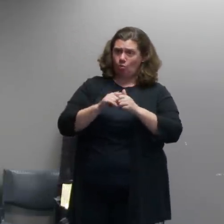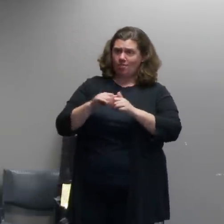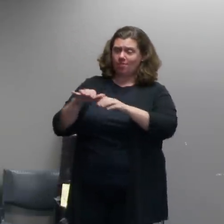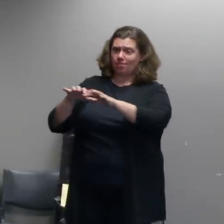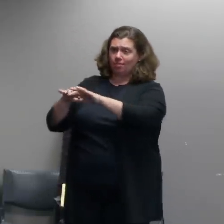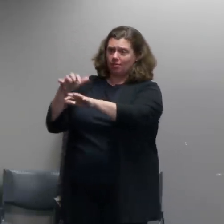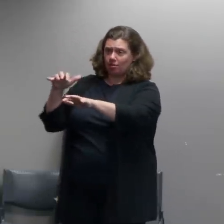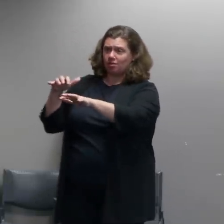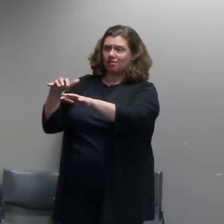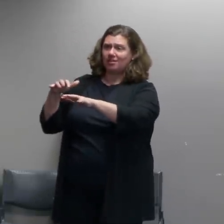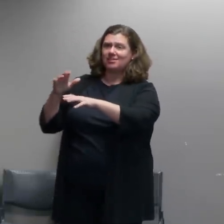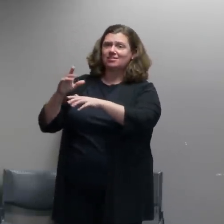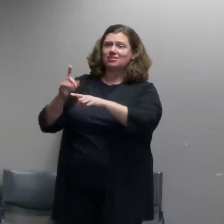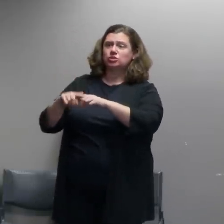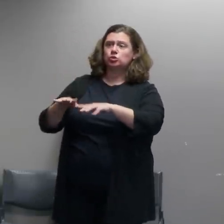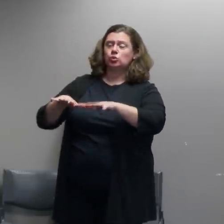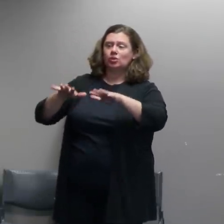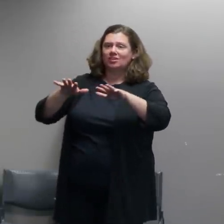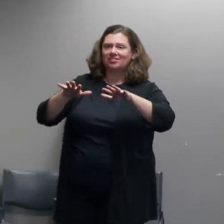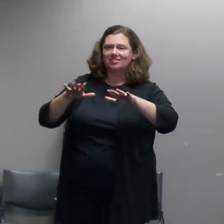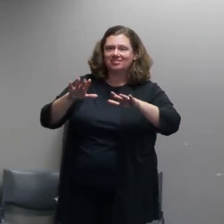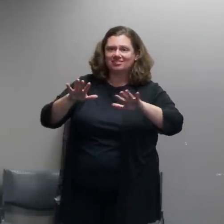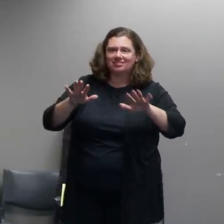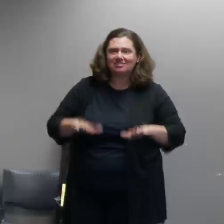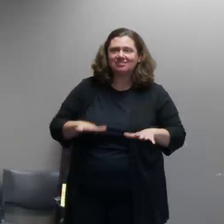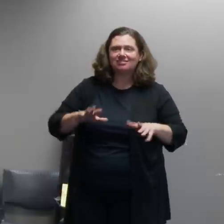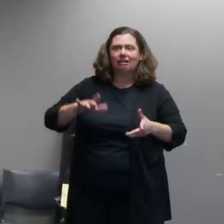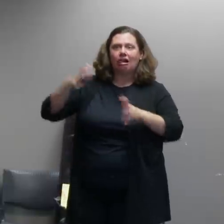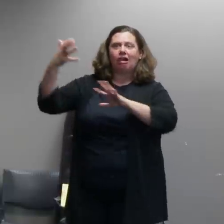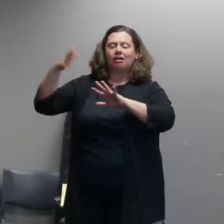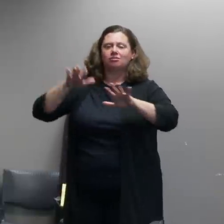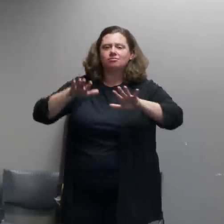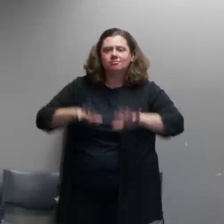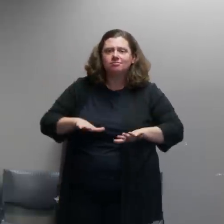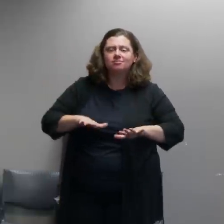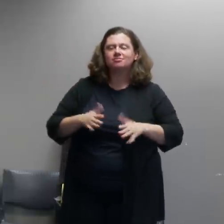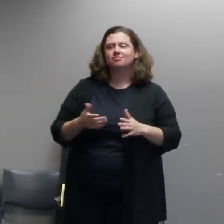situation the first thing we tried to do was set